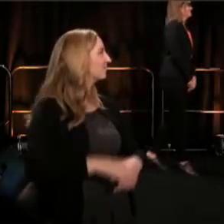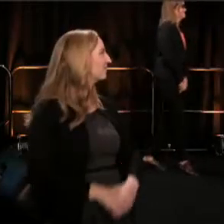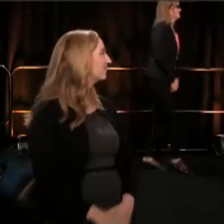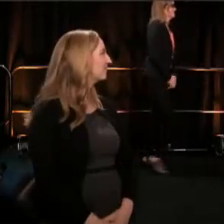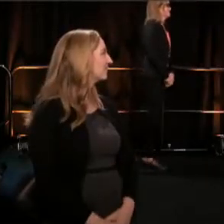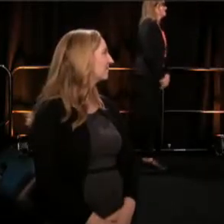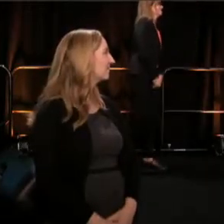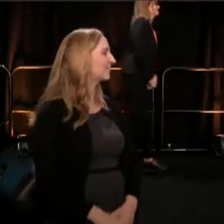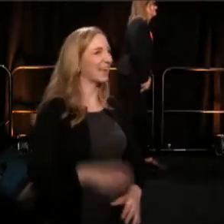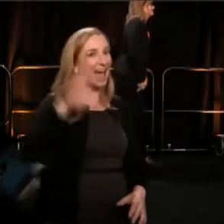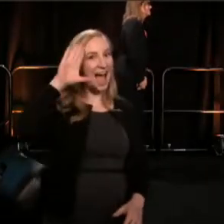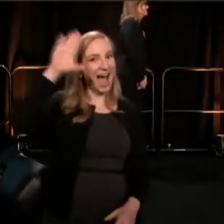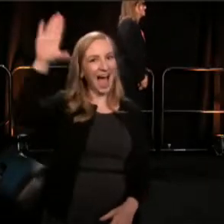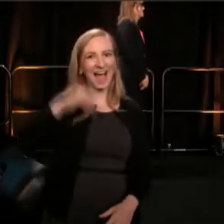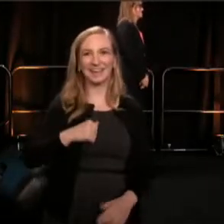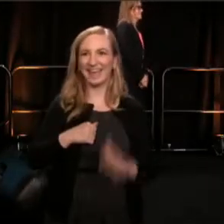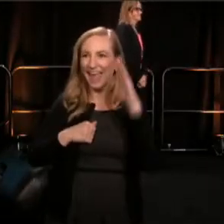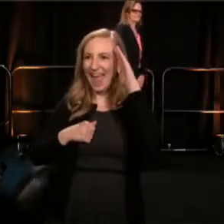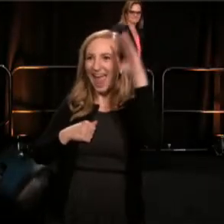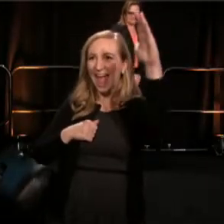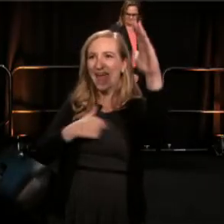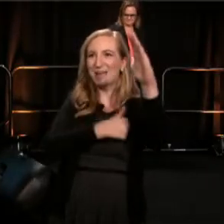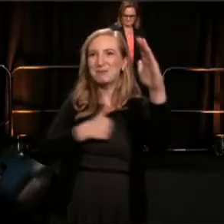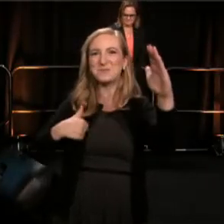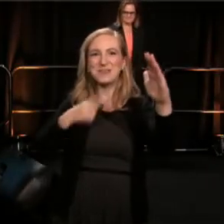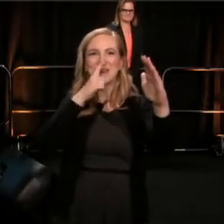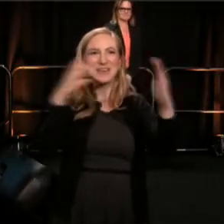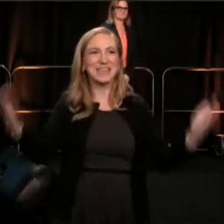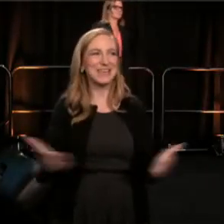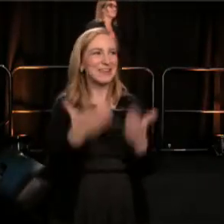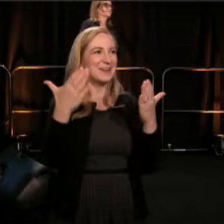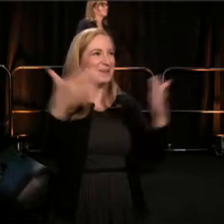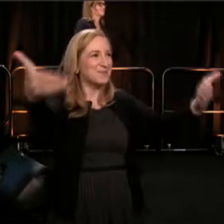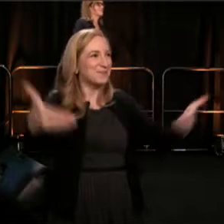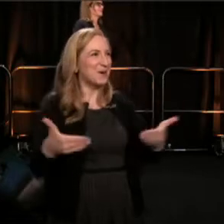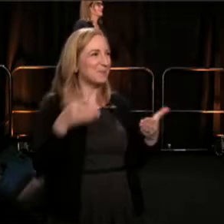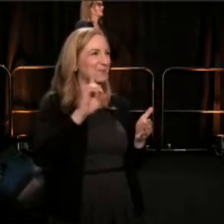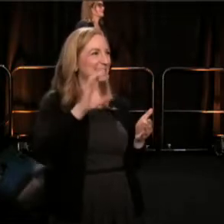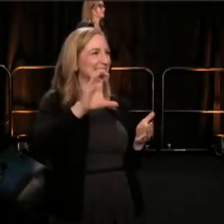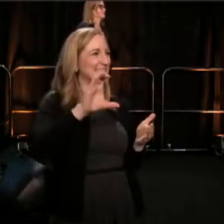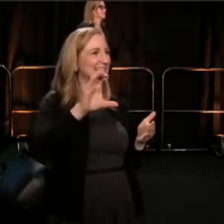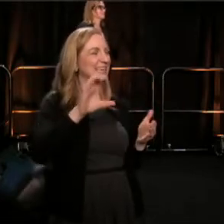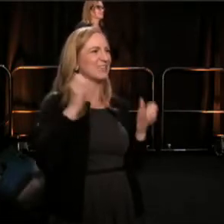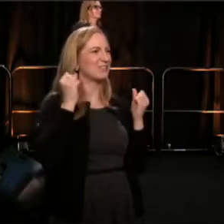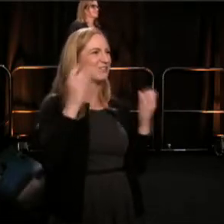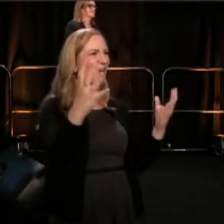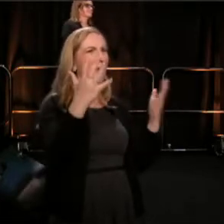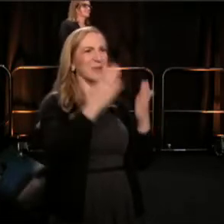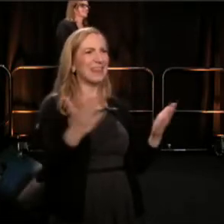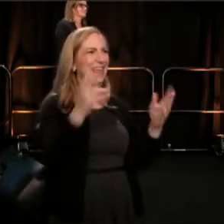(Megan) Hi! (Chris) Hey we are here to welcome you to DC, with so many sites to see, from the monuments